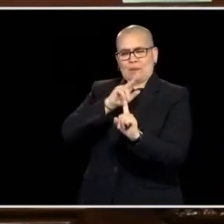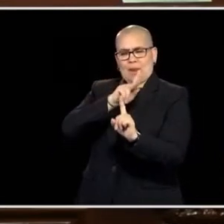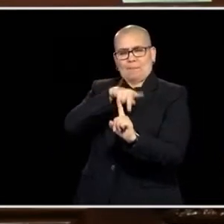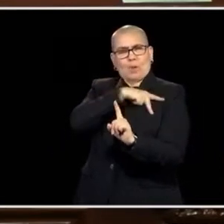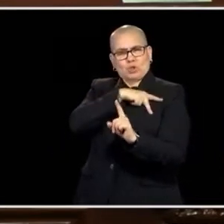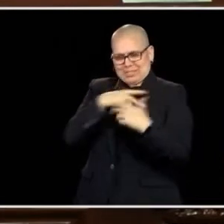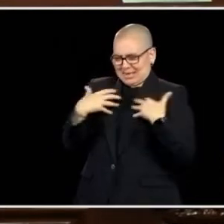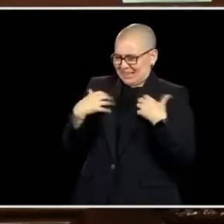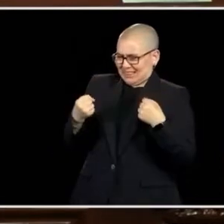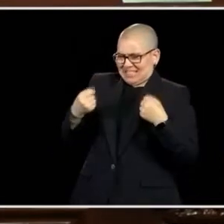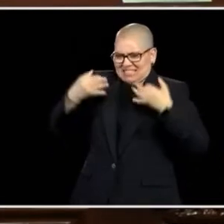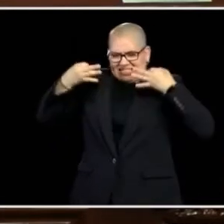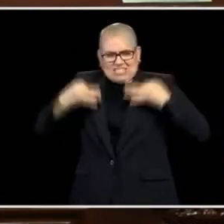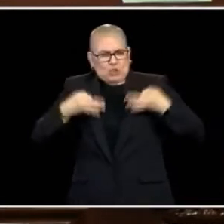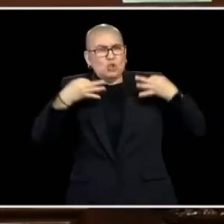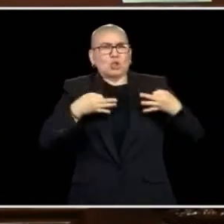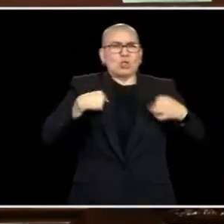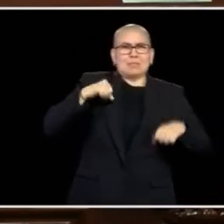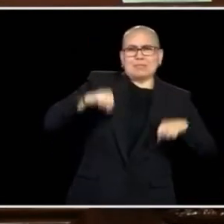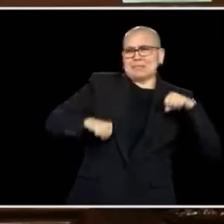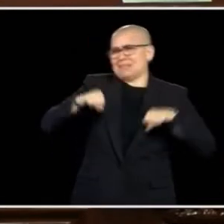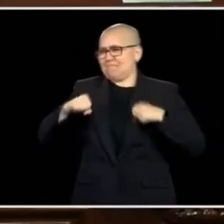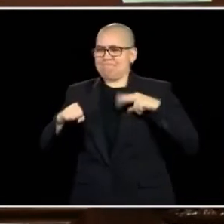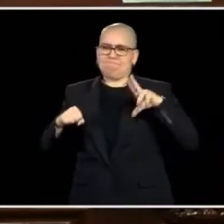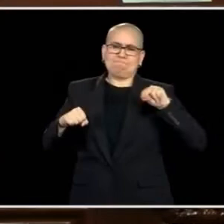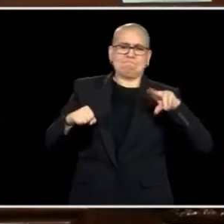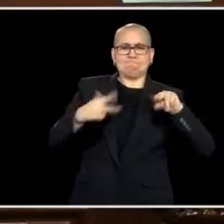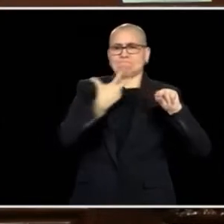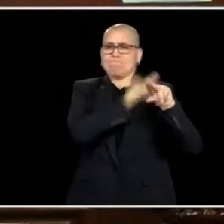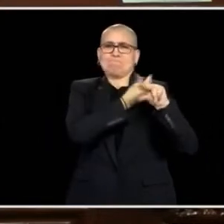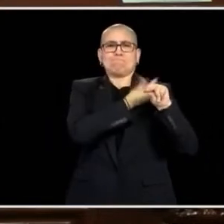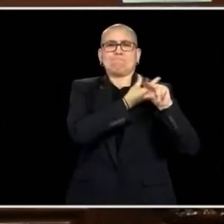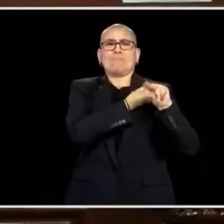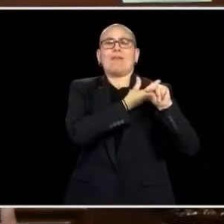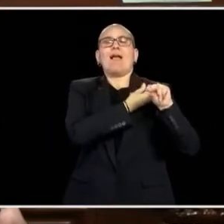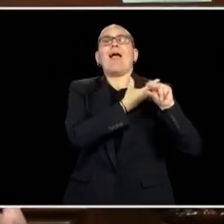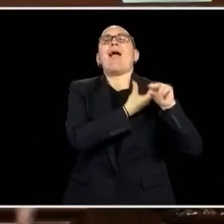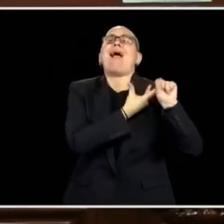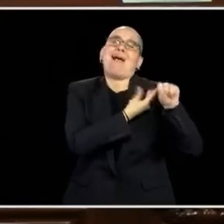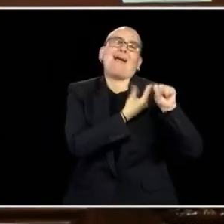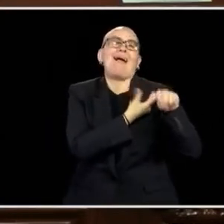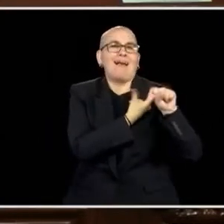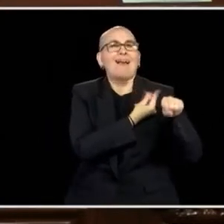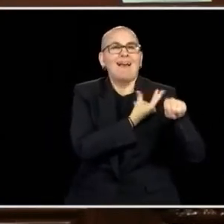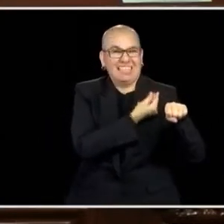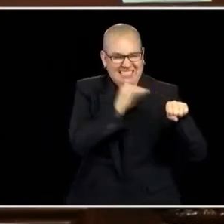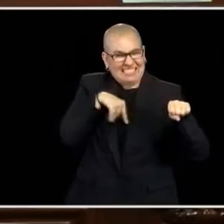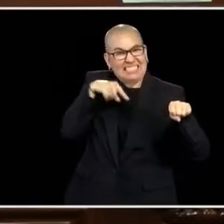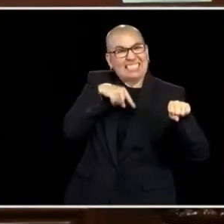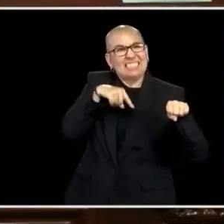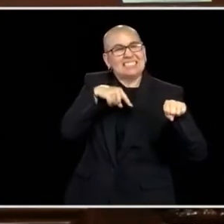HEALTH DECISIONS AND HOW THEY THINK THINGS GOING FORWARD ARE A CHALLENGE, BUT I THINK WE CAN WORK THROUGH THEM WITH GRACE AND DIGNITY AND TRY TO